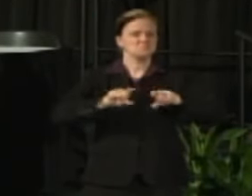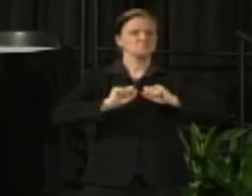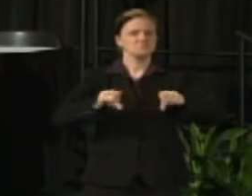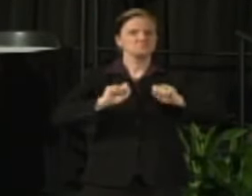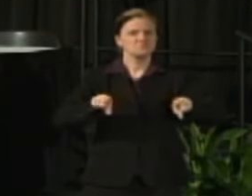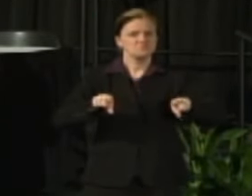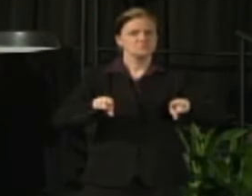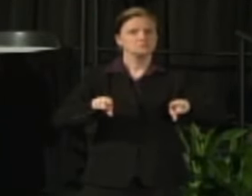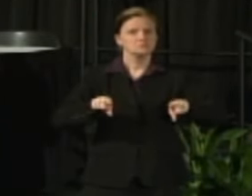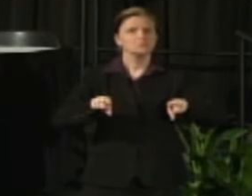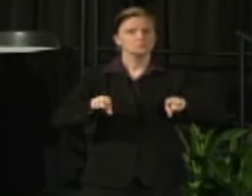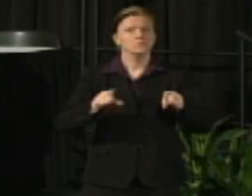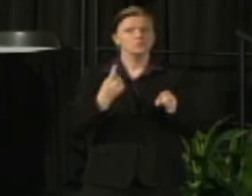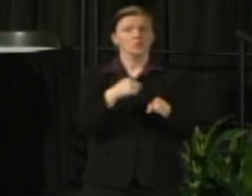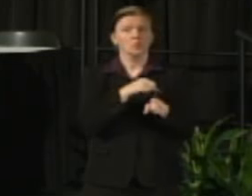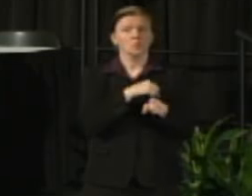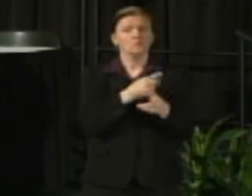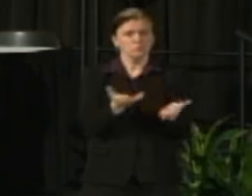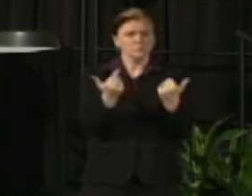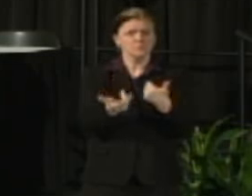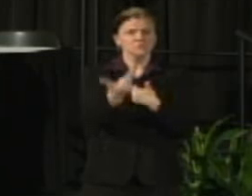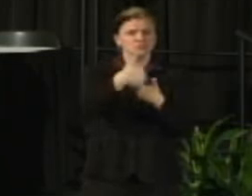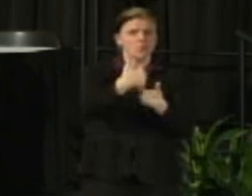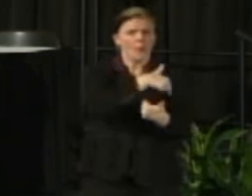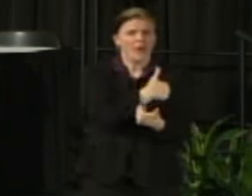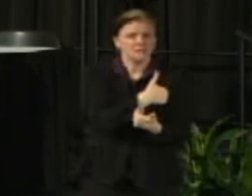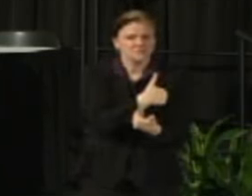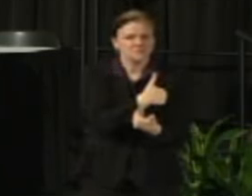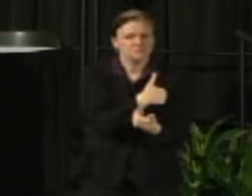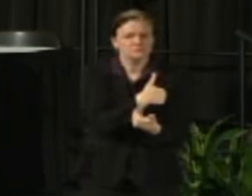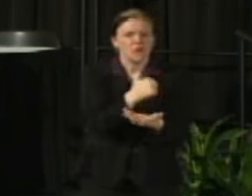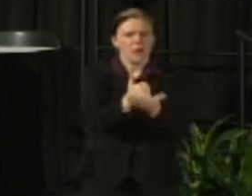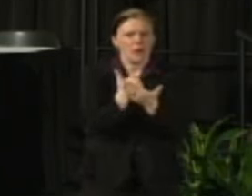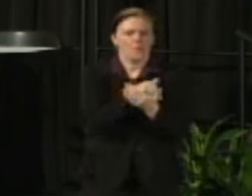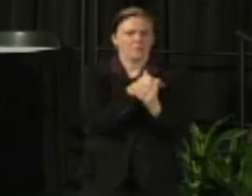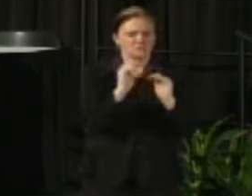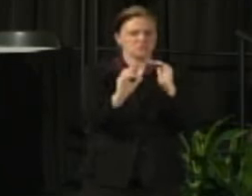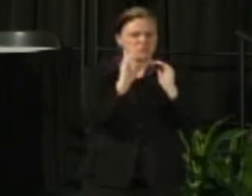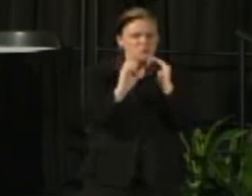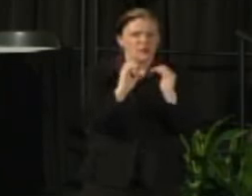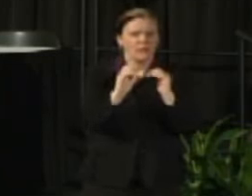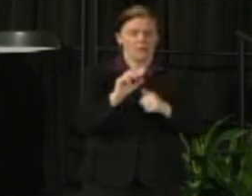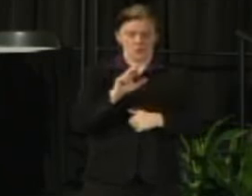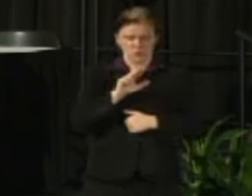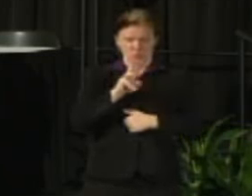that you can actually join us in our effort to communicate the value that UWUM brings